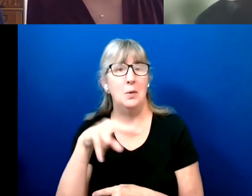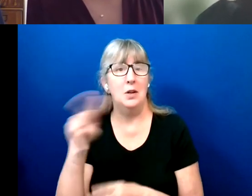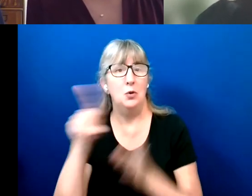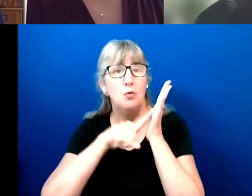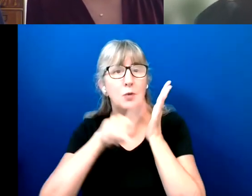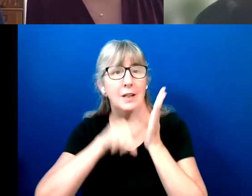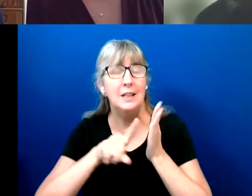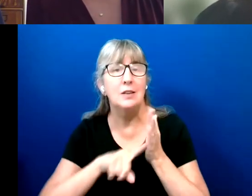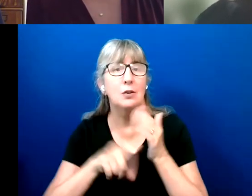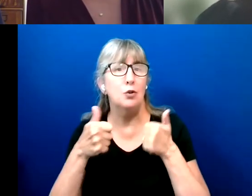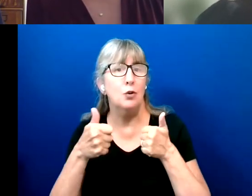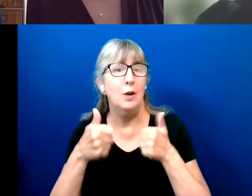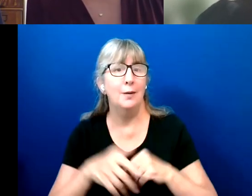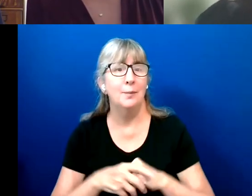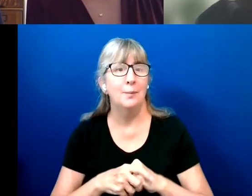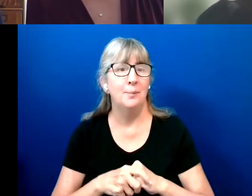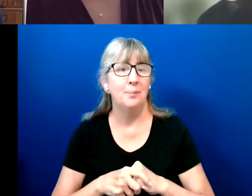So that's great.